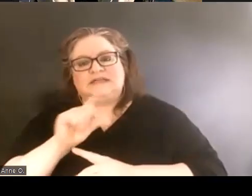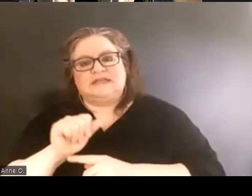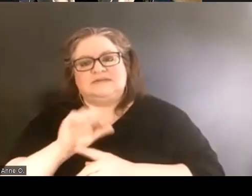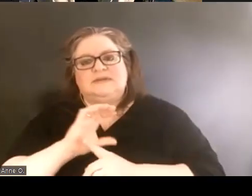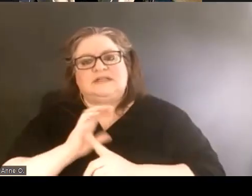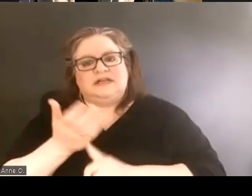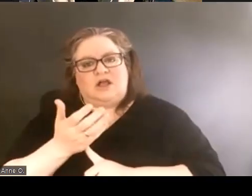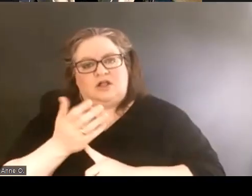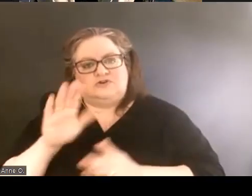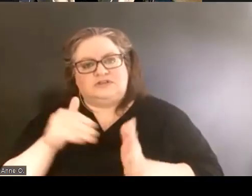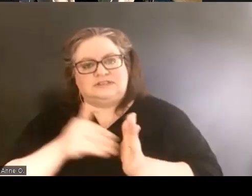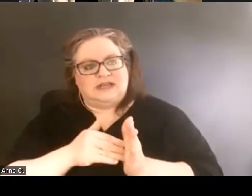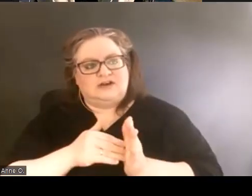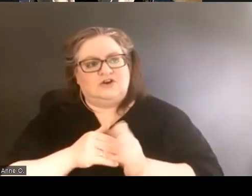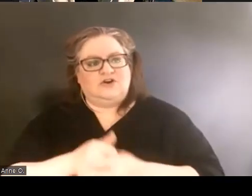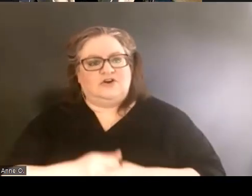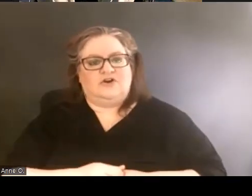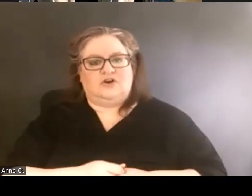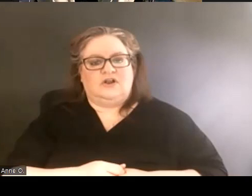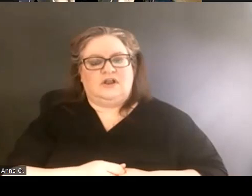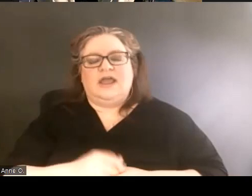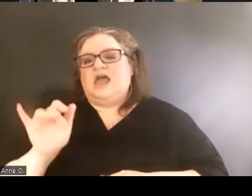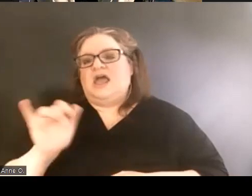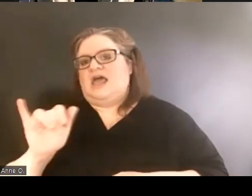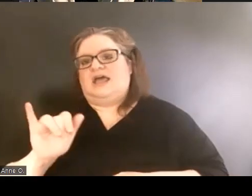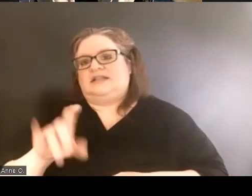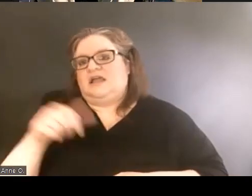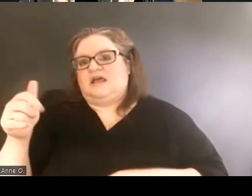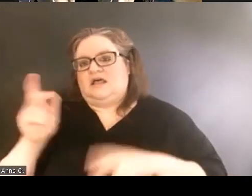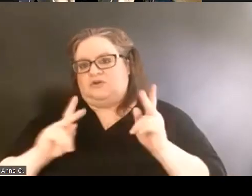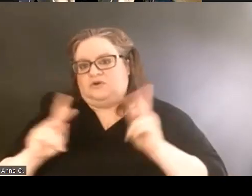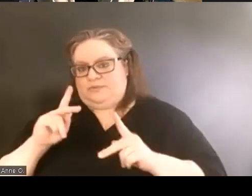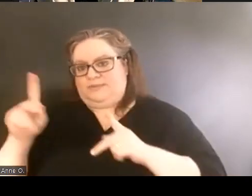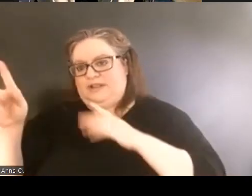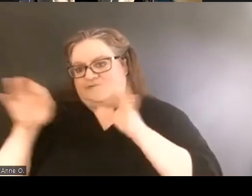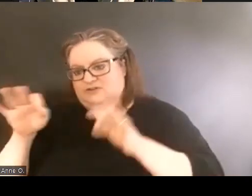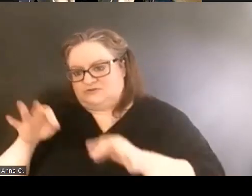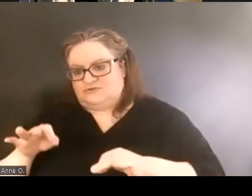like others had described on our campus.